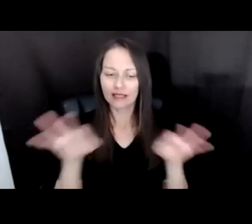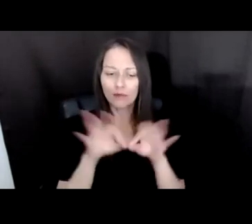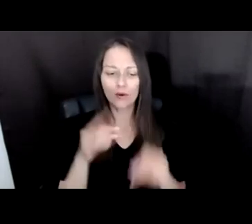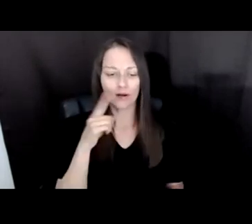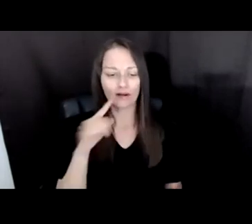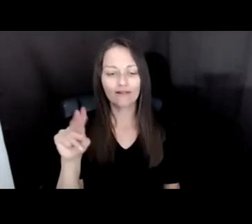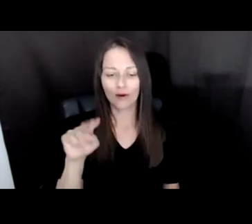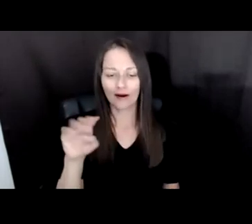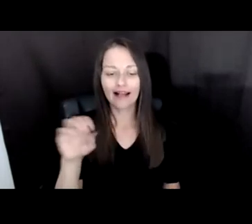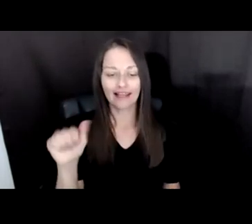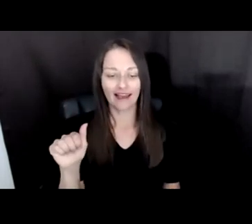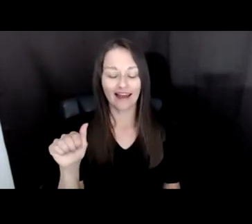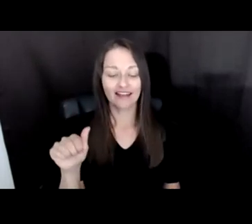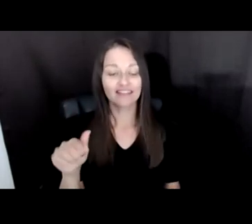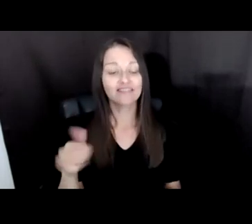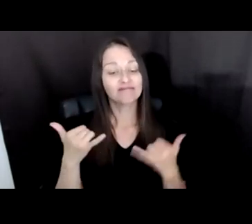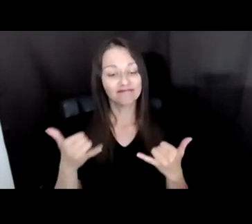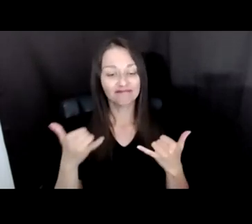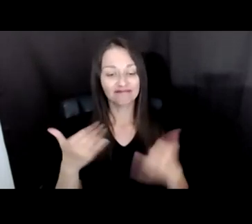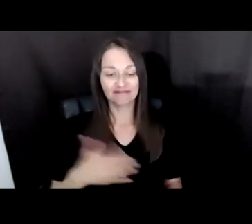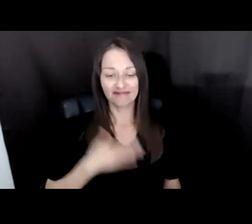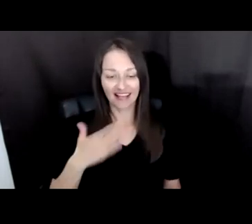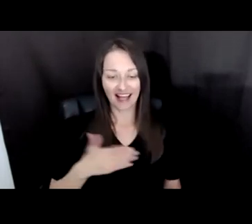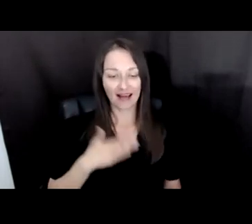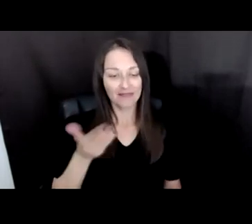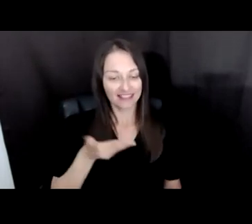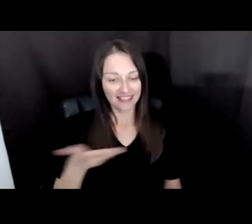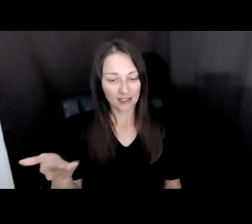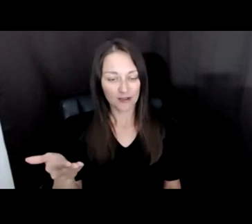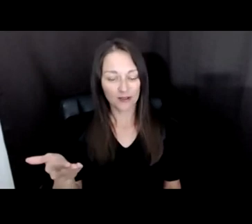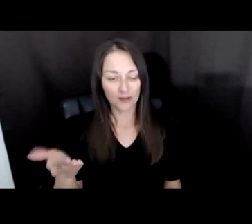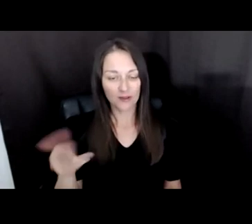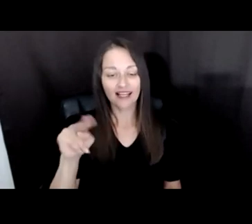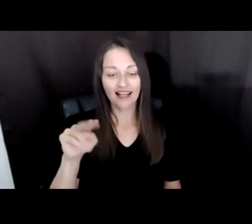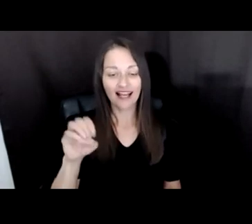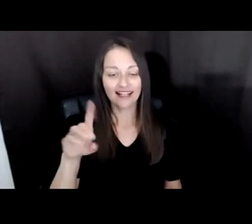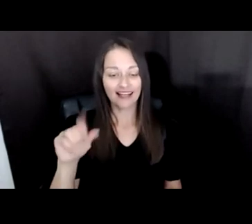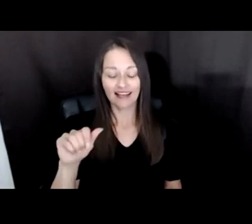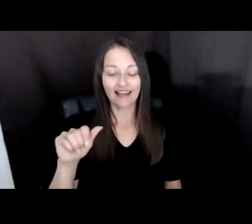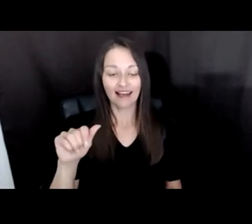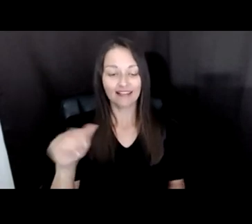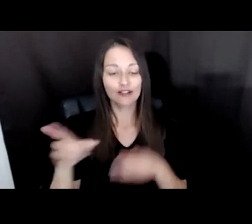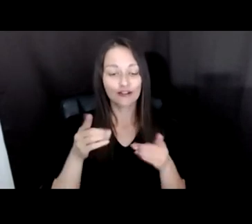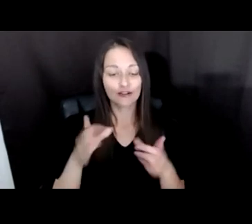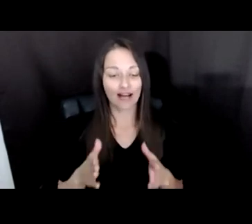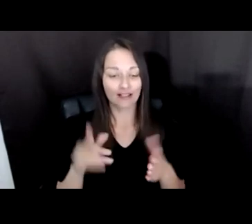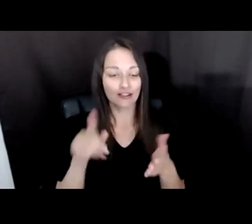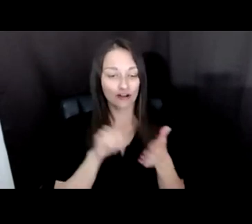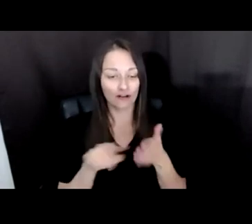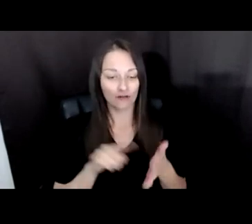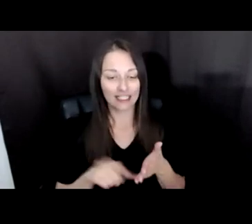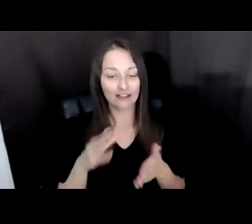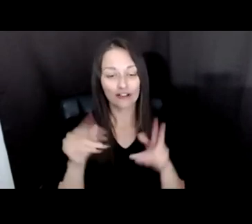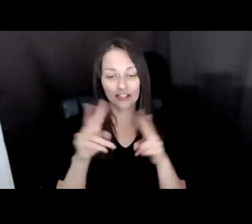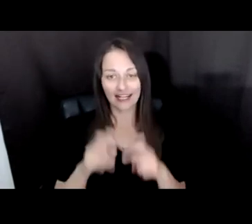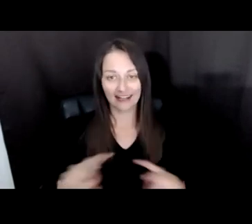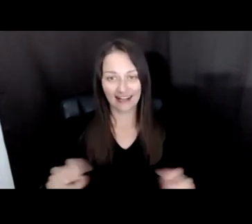I'M NOW PLEASED TO INTRODUCE THE NEA'S DIRECTOR OF RESEARCH AND ANALYSIS, SUNIL IYENGAR. SUNIL TAKE